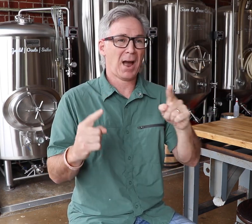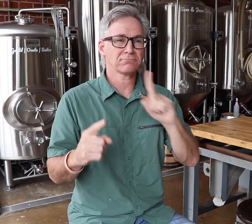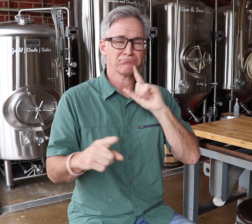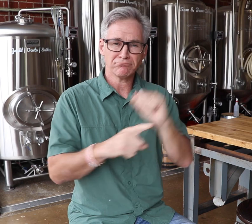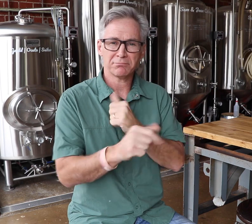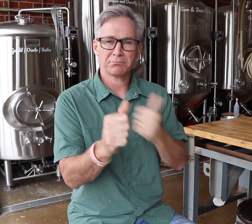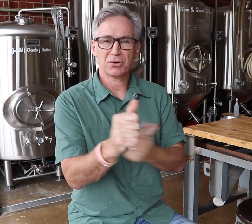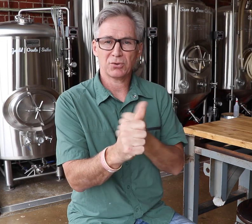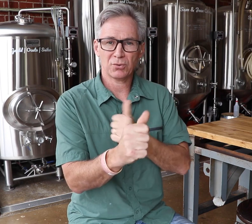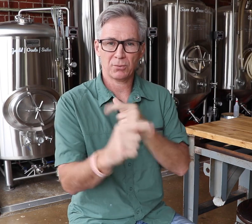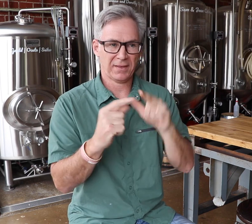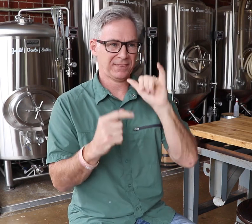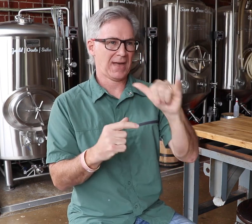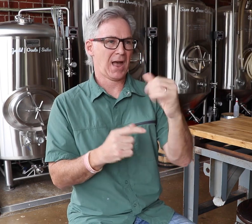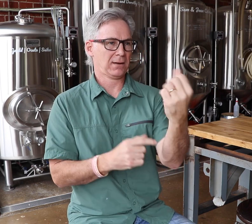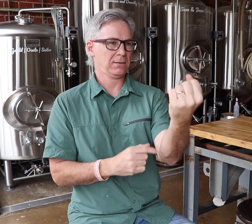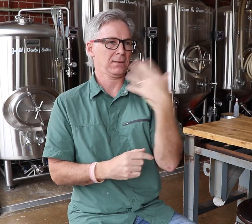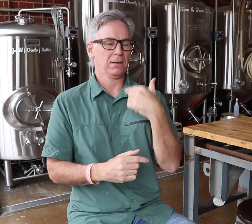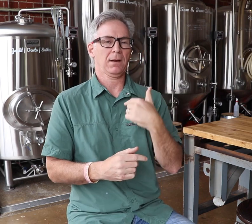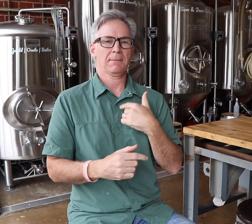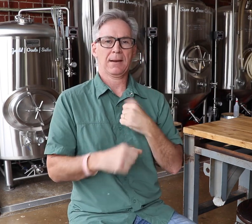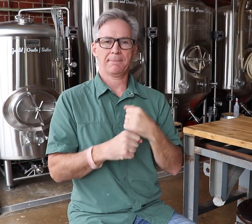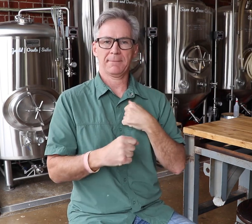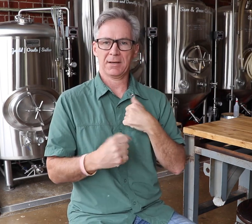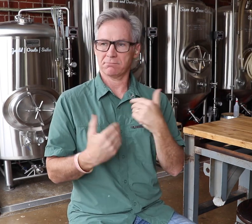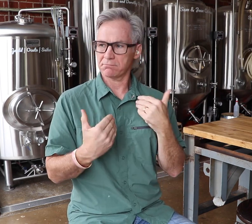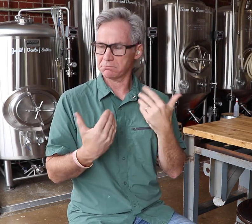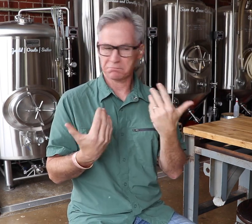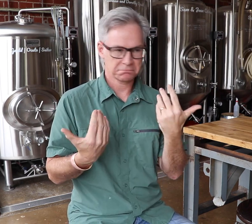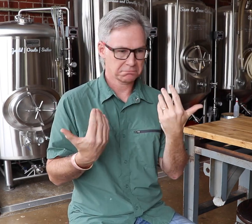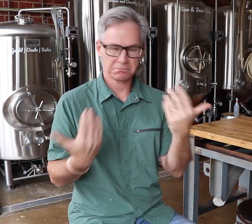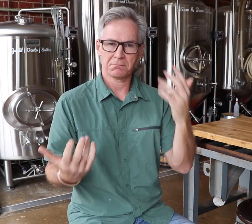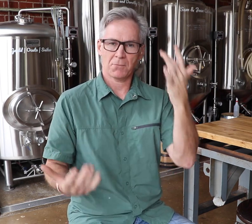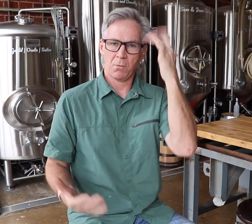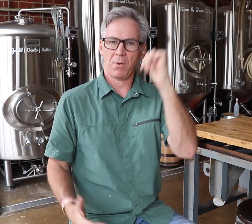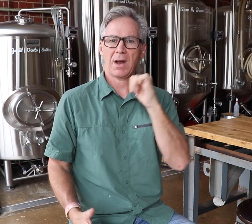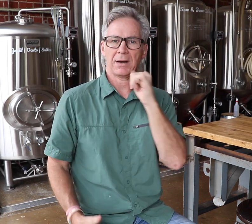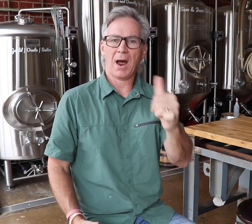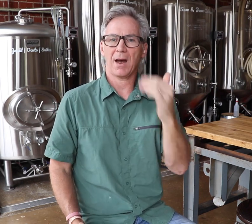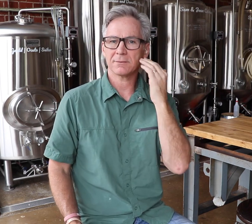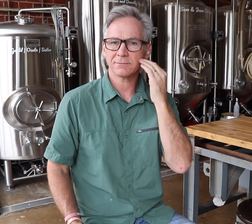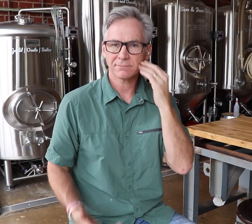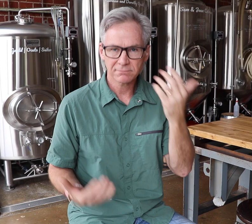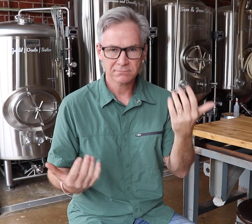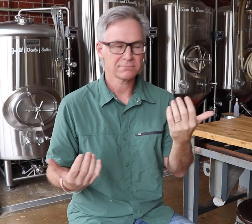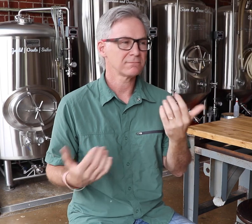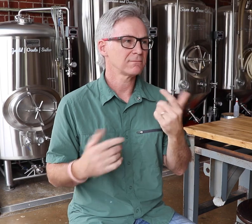but I never seriously pursued it until that moment where I realized, “Why not!?”